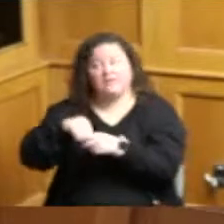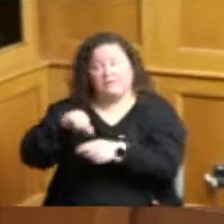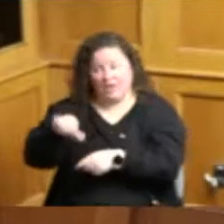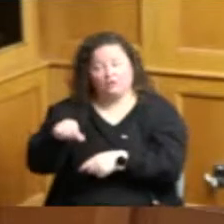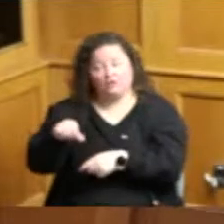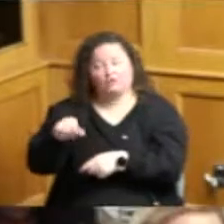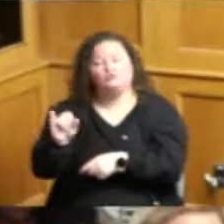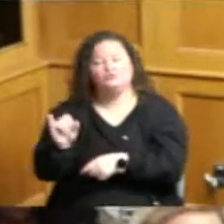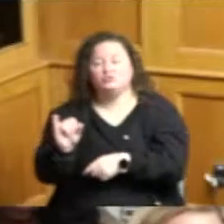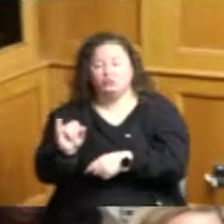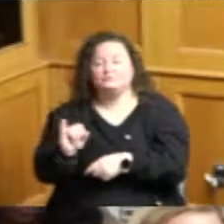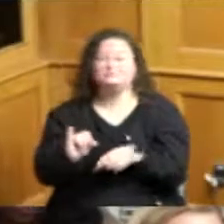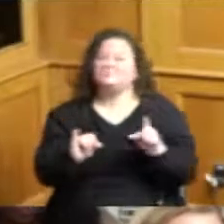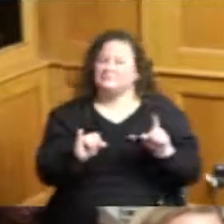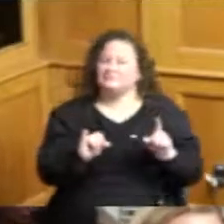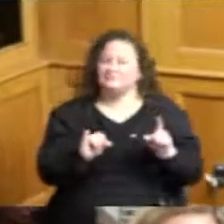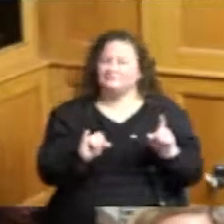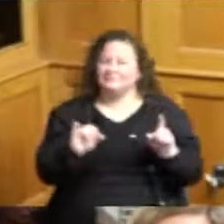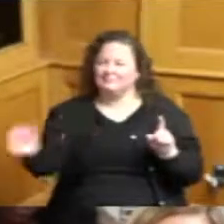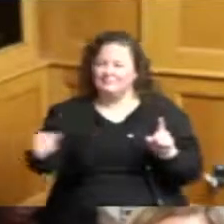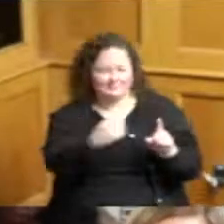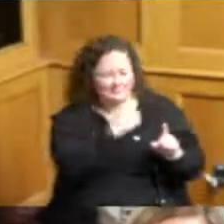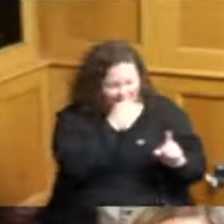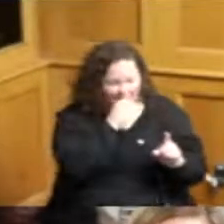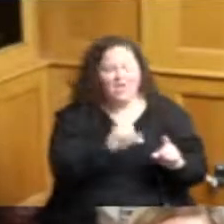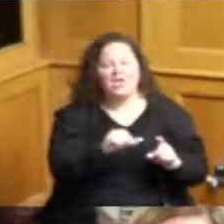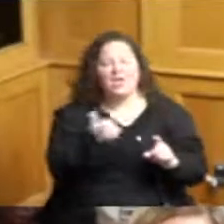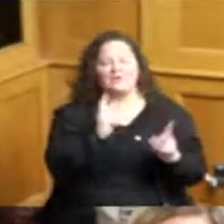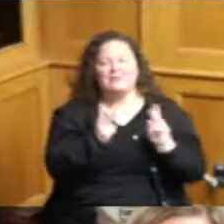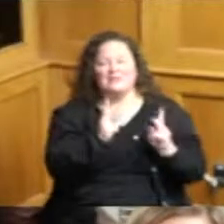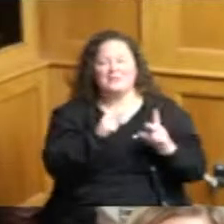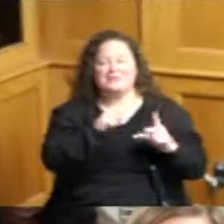are available within the department they may not be building inspectors which require some